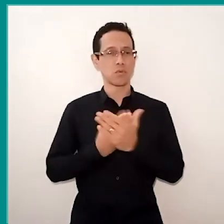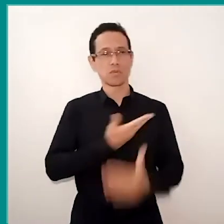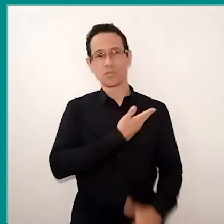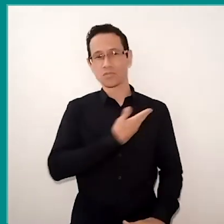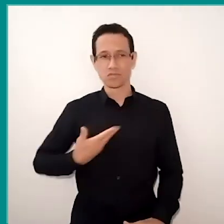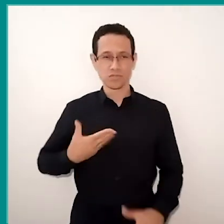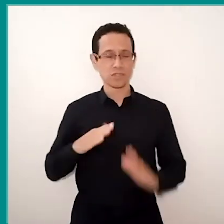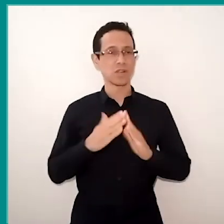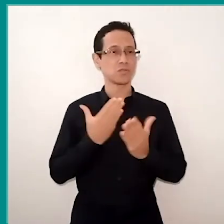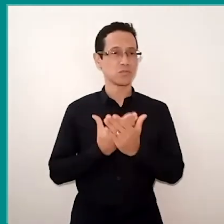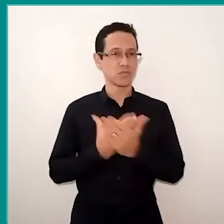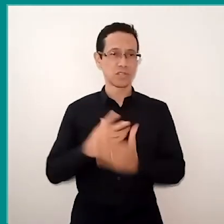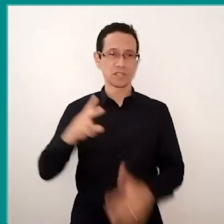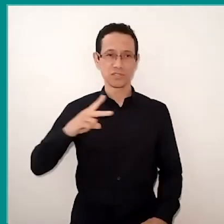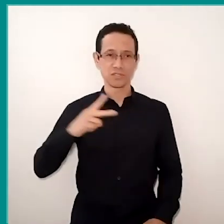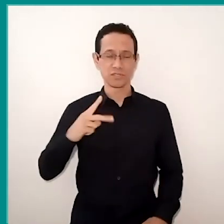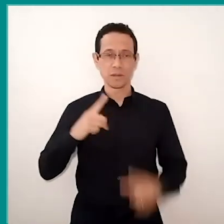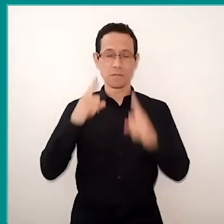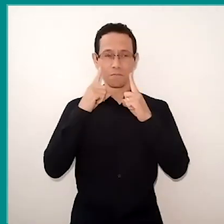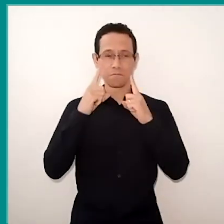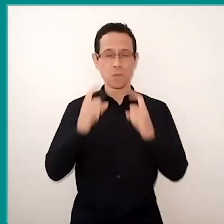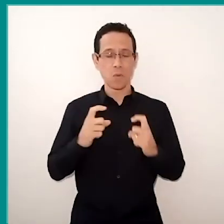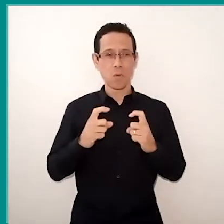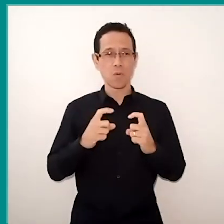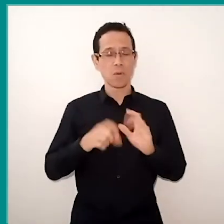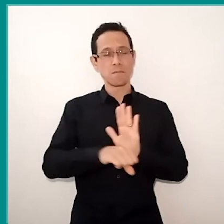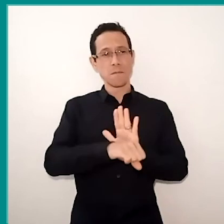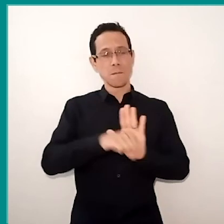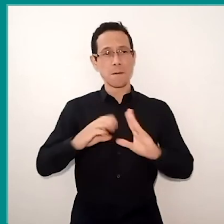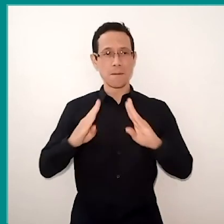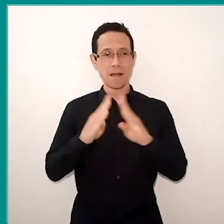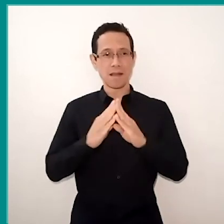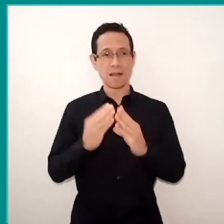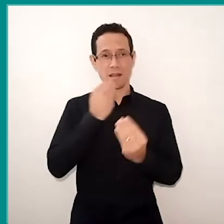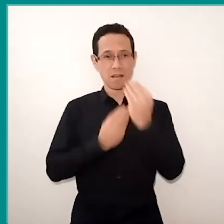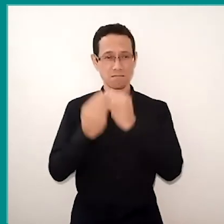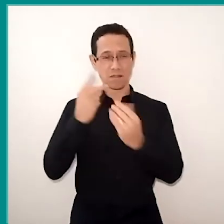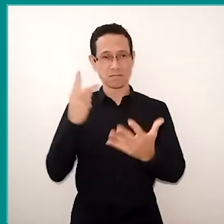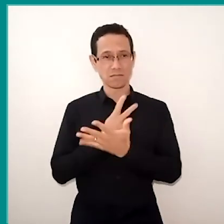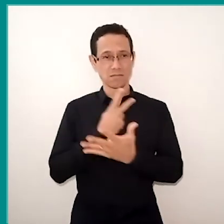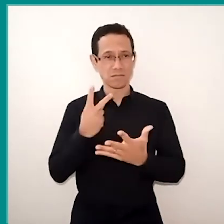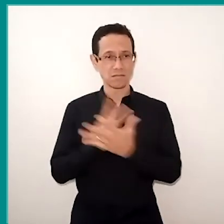increased domestic violence, feeding problems, losses in achievements of gender equity,